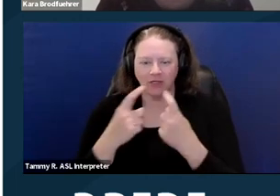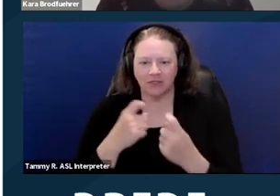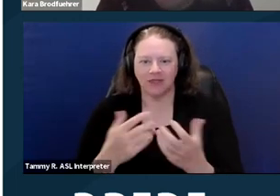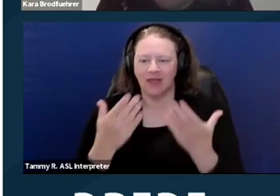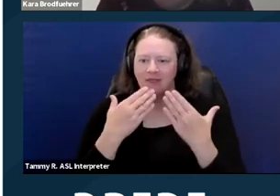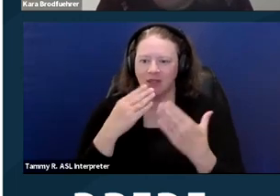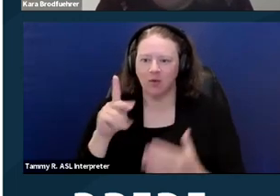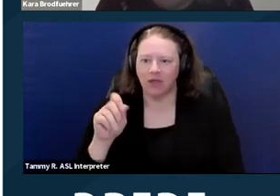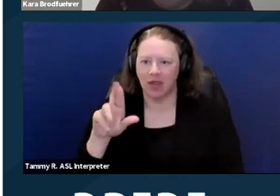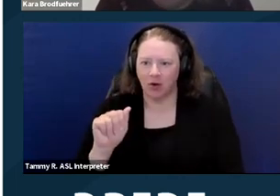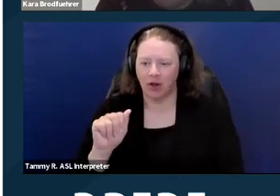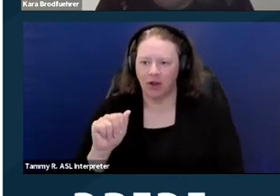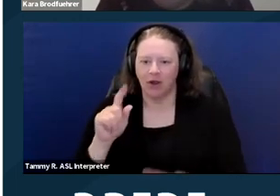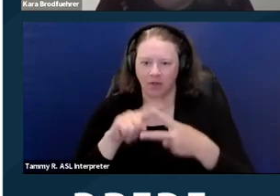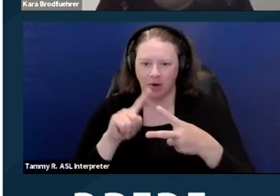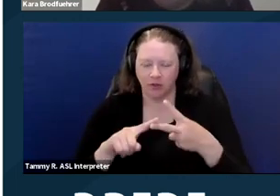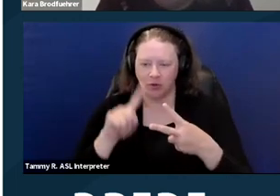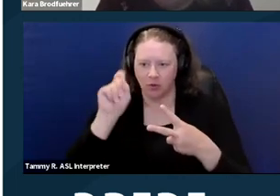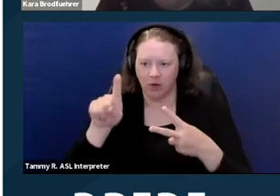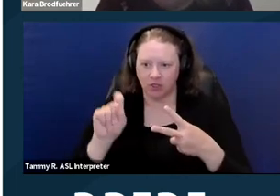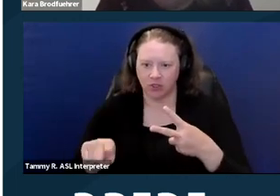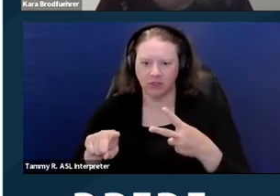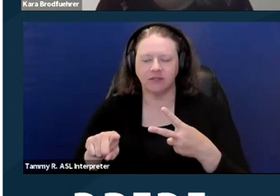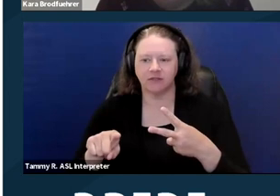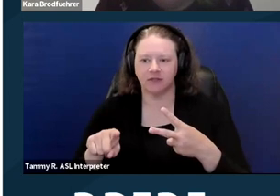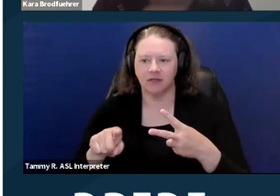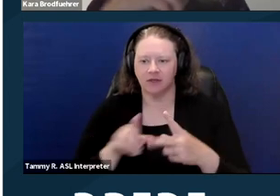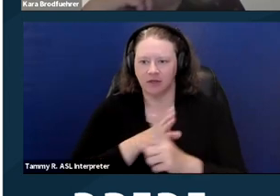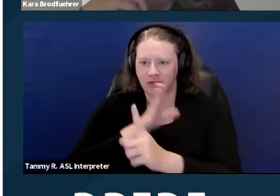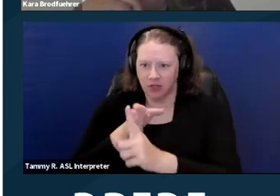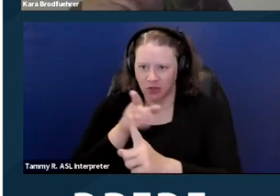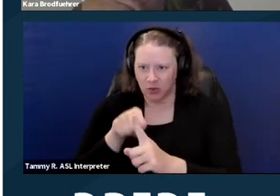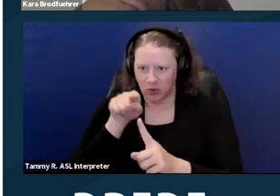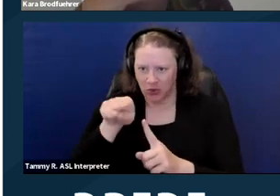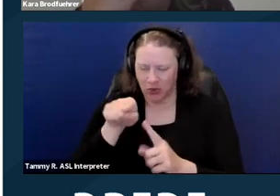There are two questions that are geared to you. Okay. - [Michelle] The first is